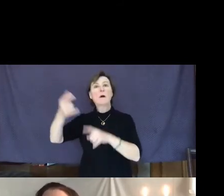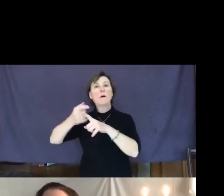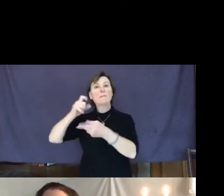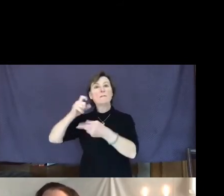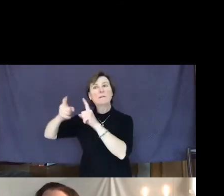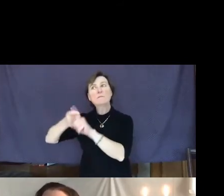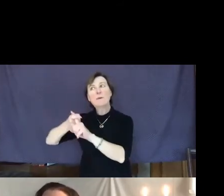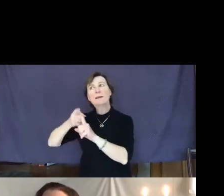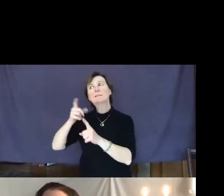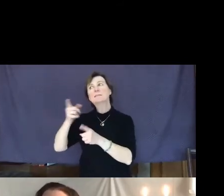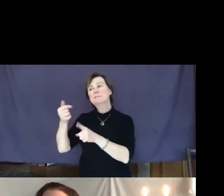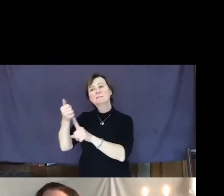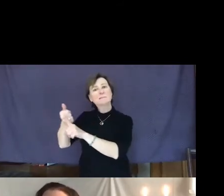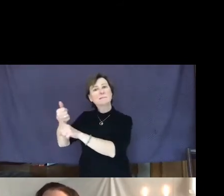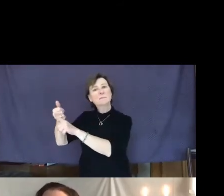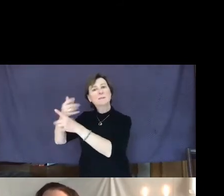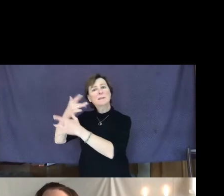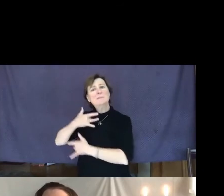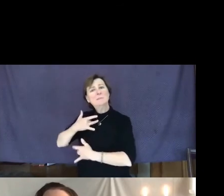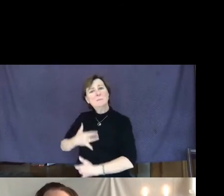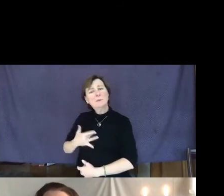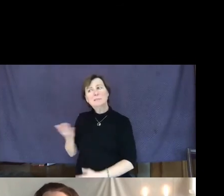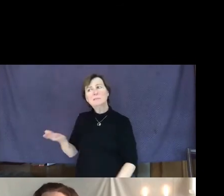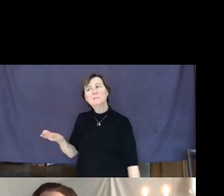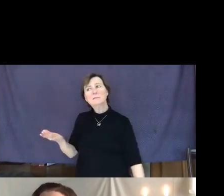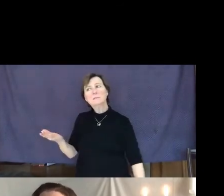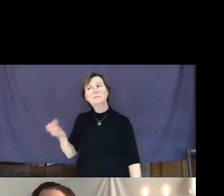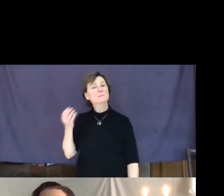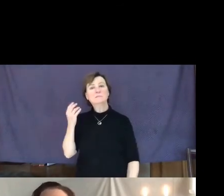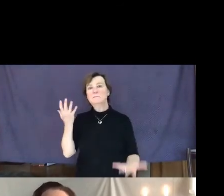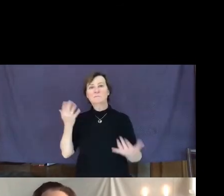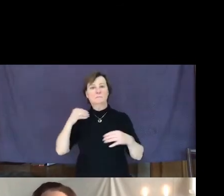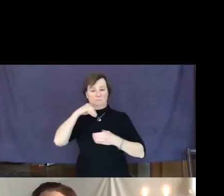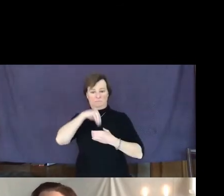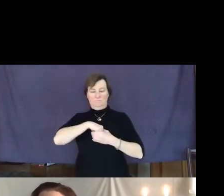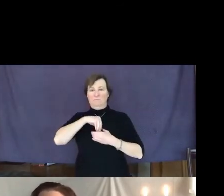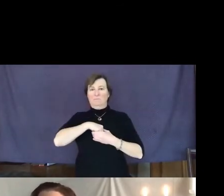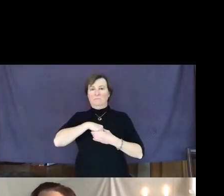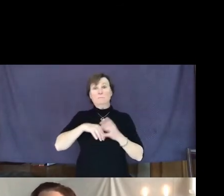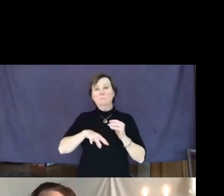depressed. Instinctually, we come out of ourselves,